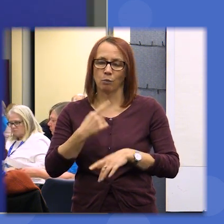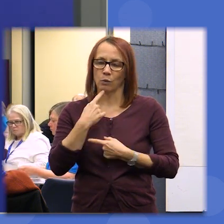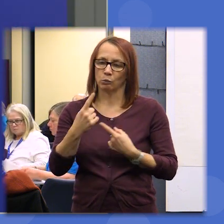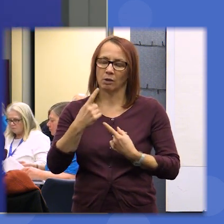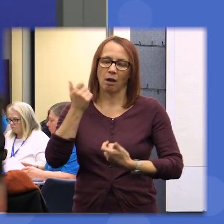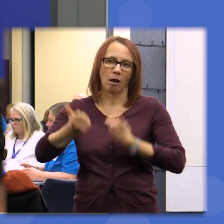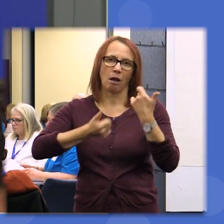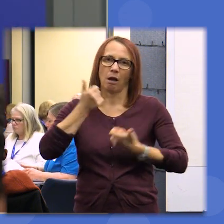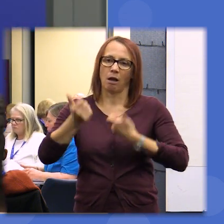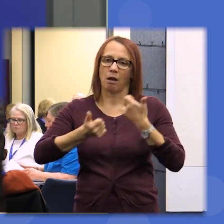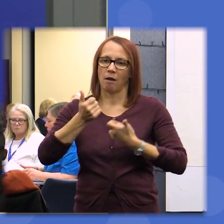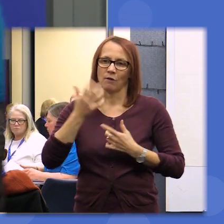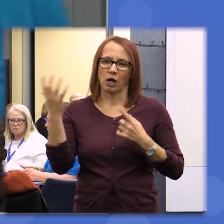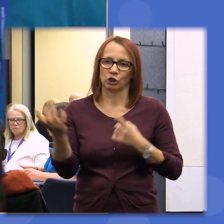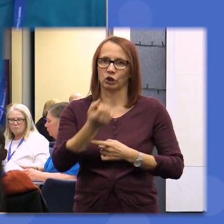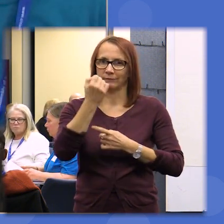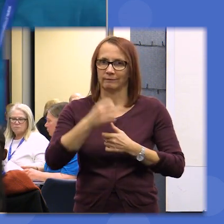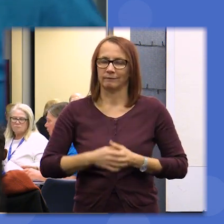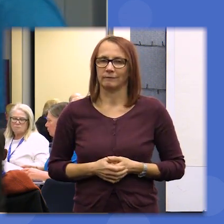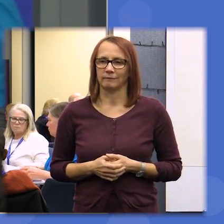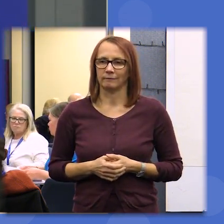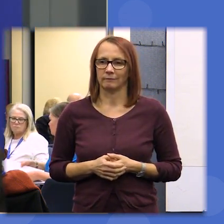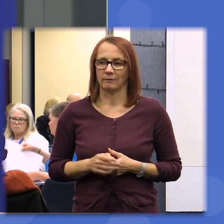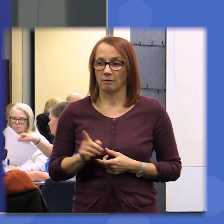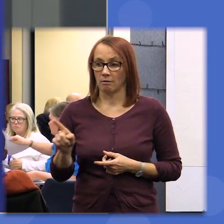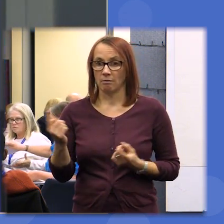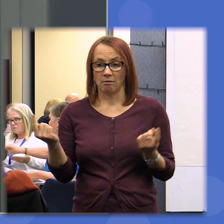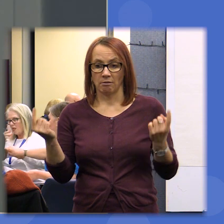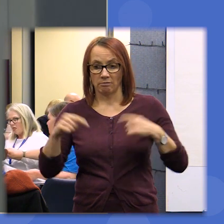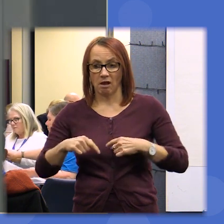you have achieved this weekend's you've come to agreement on a set of priorities